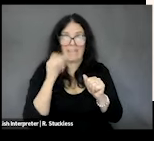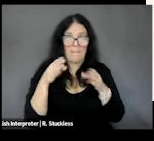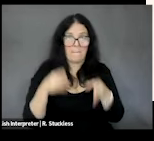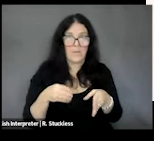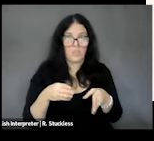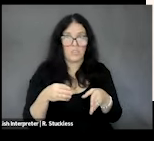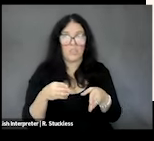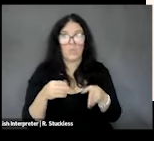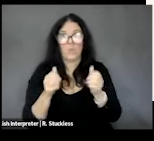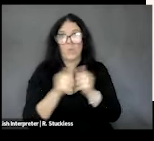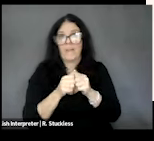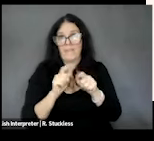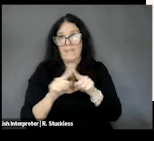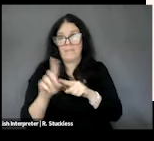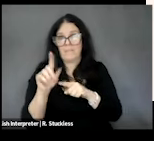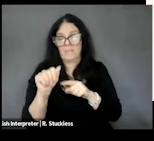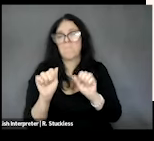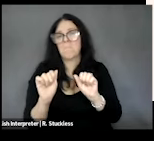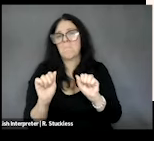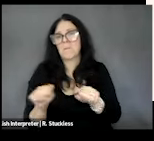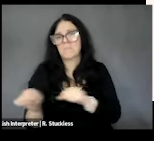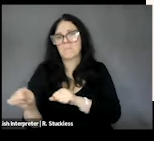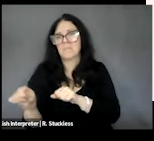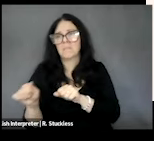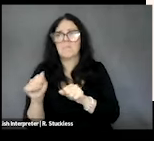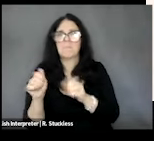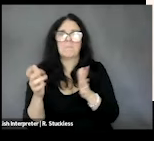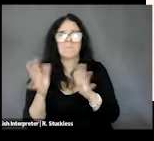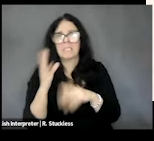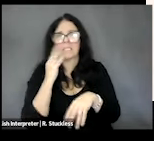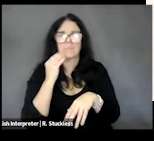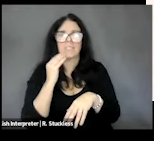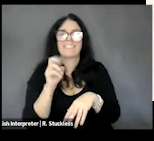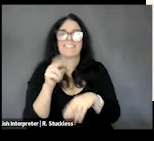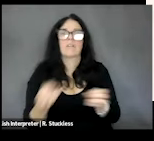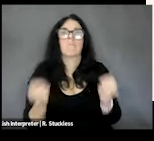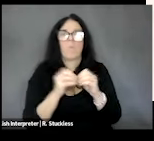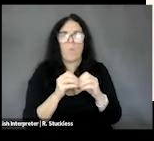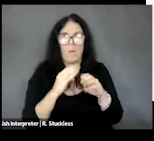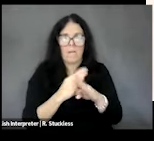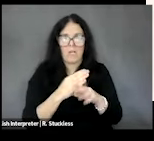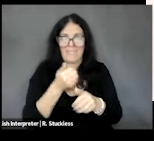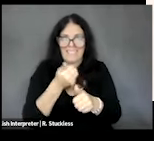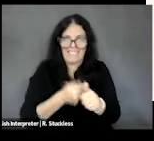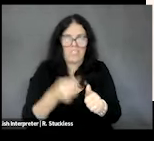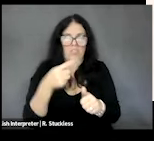with disabilities may experience even more barriers at each of these determinants when it